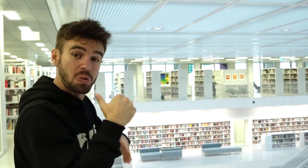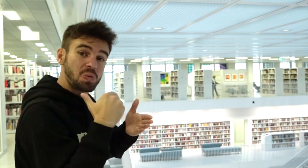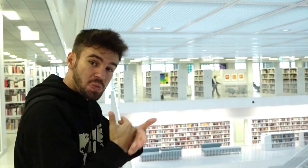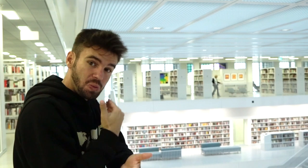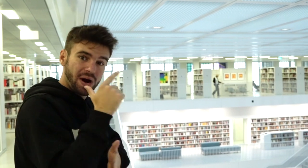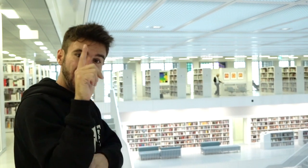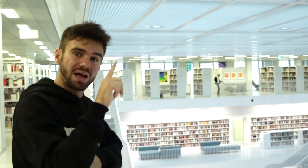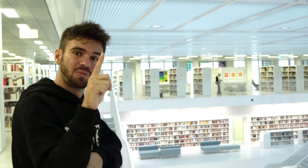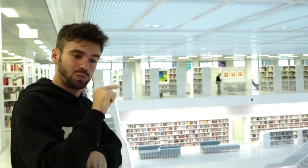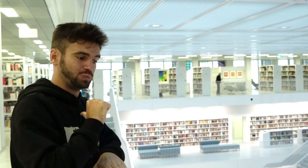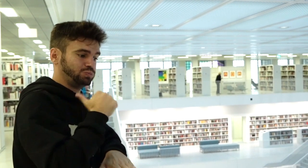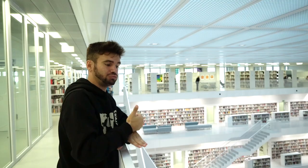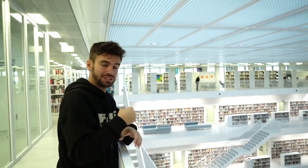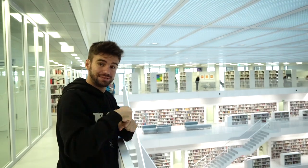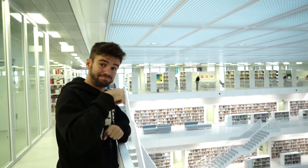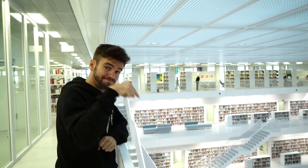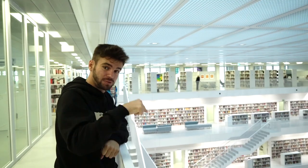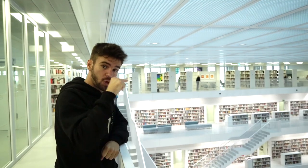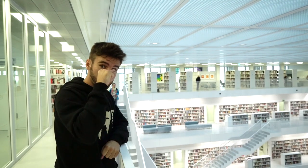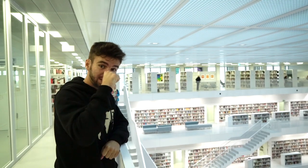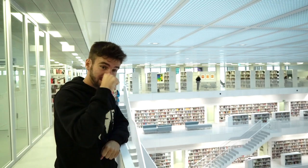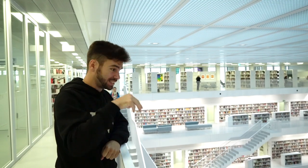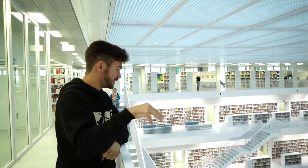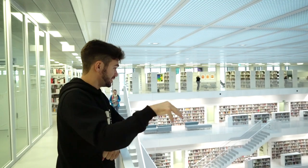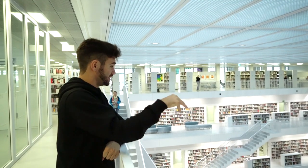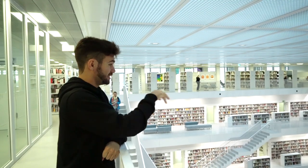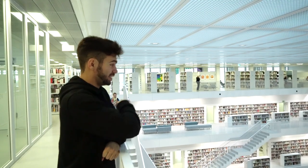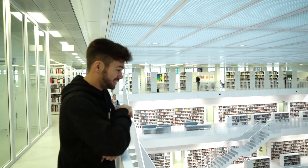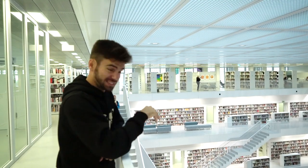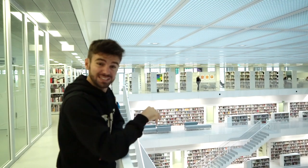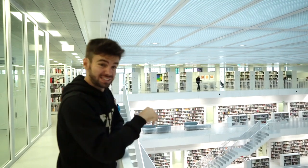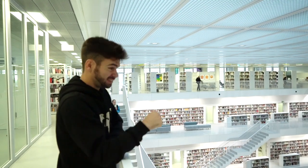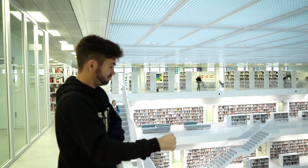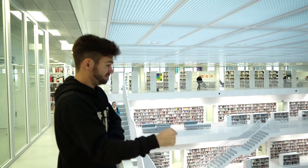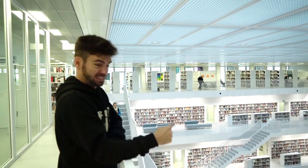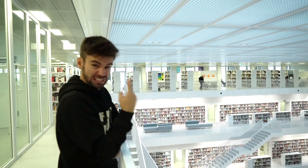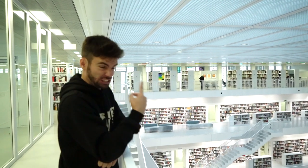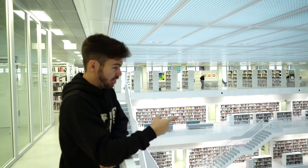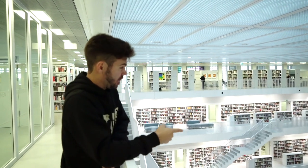It's a new library in Stuttgart, Germany. Take a look at the library.